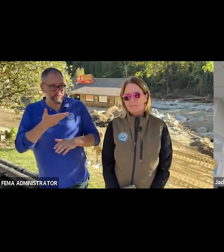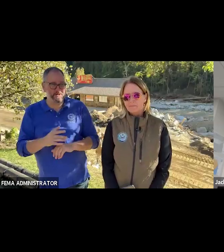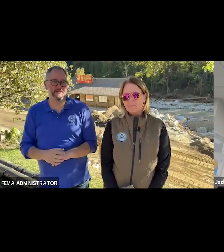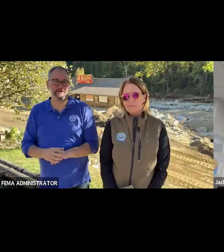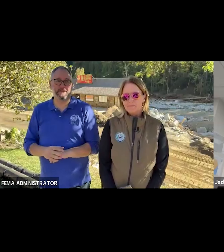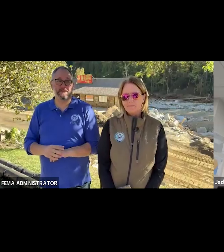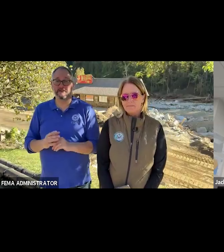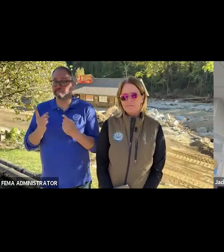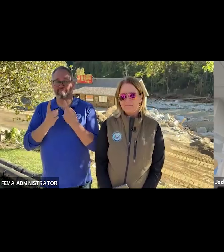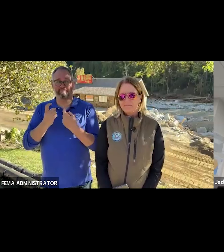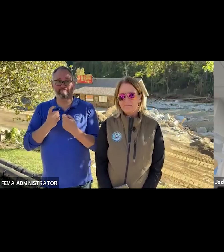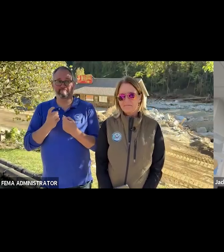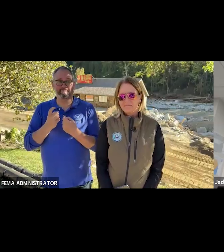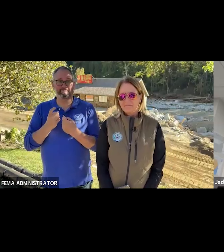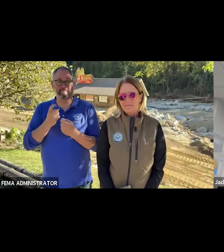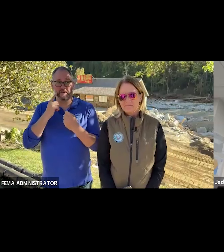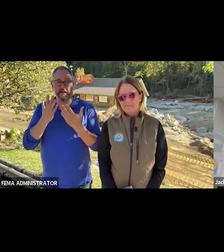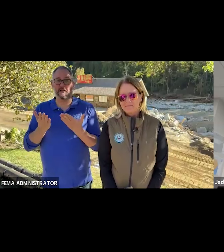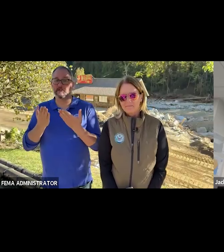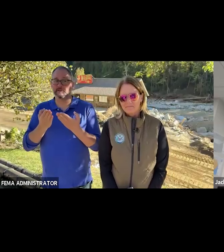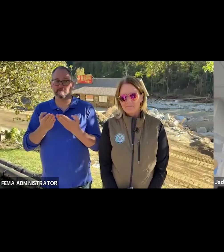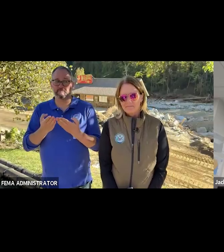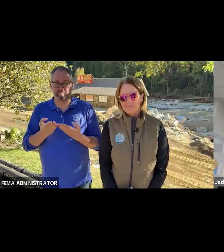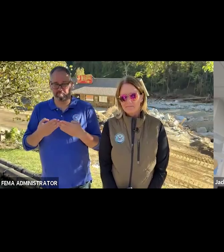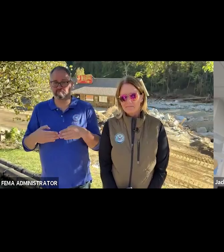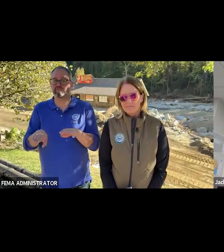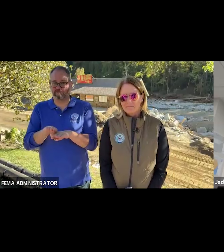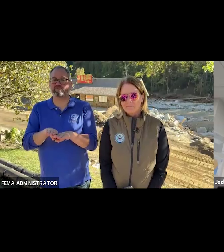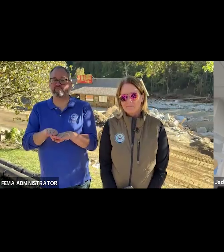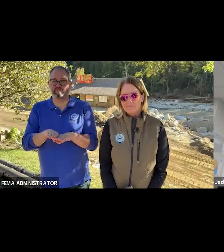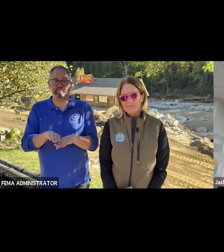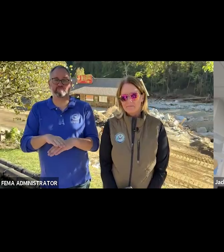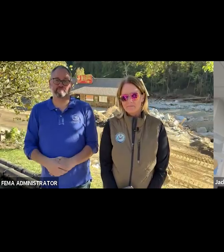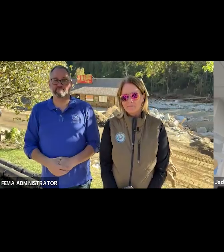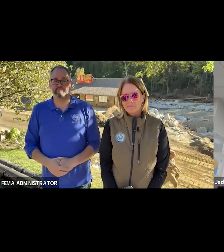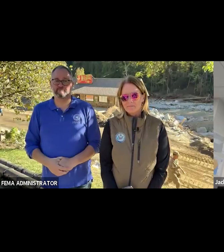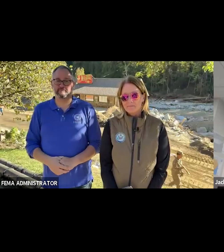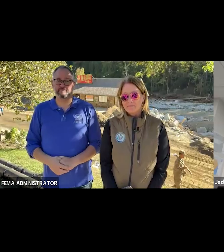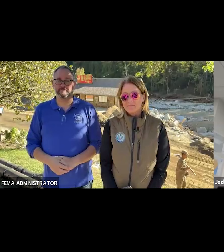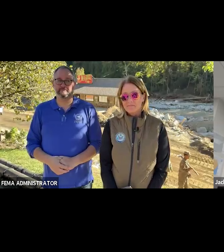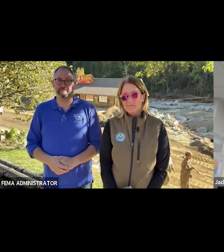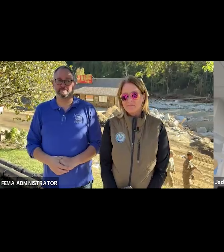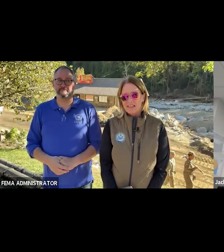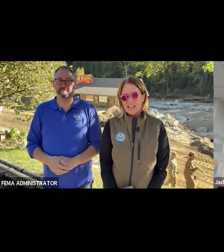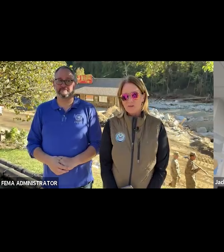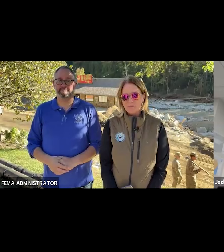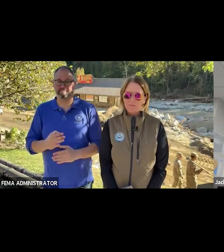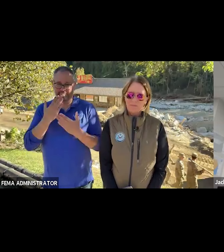Otherwise, I think we are good to drop. Seeing none. Thank you ma'am. Thank you for your time.